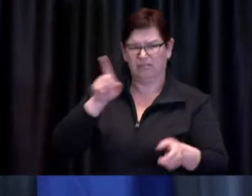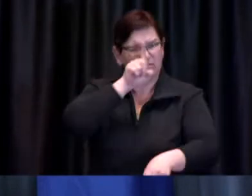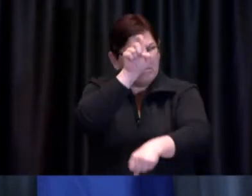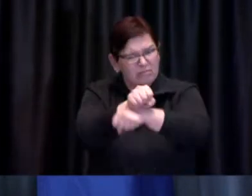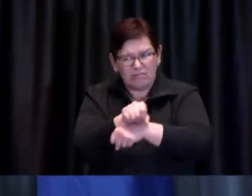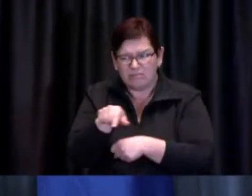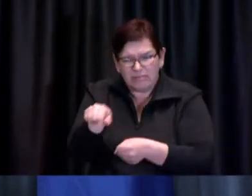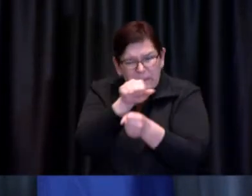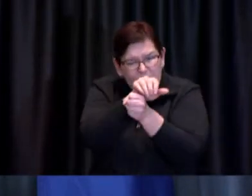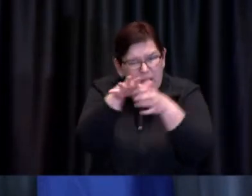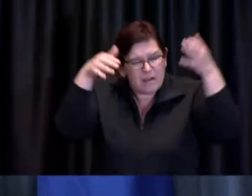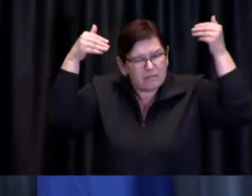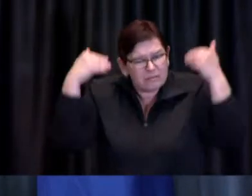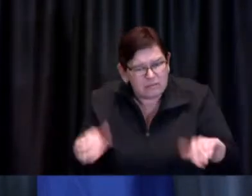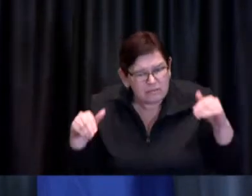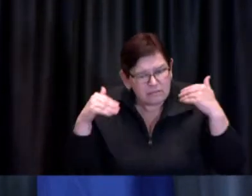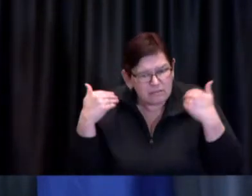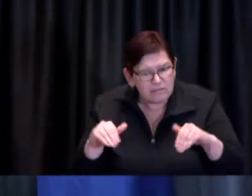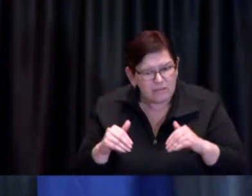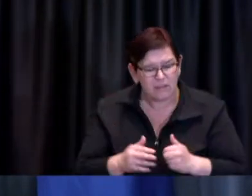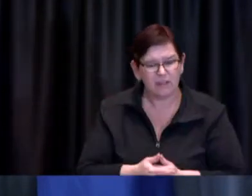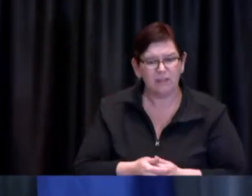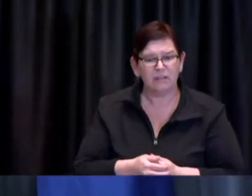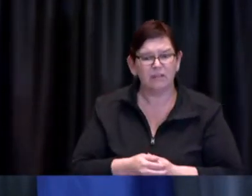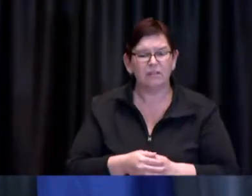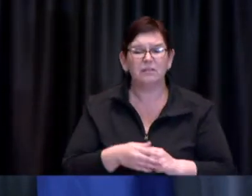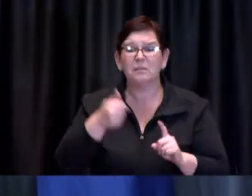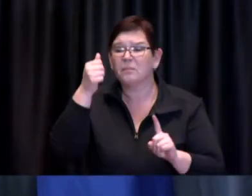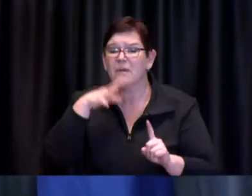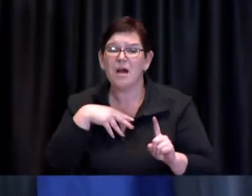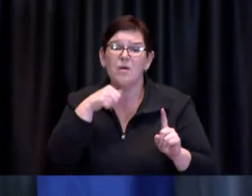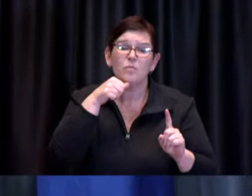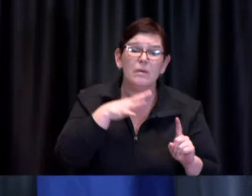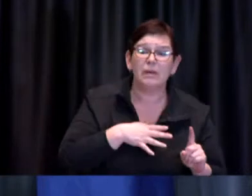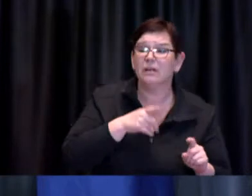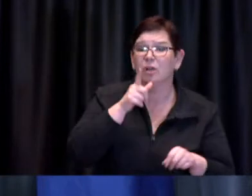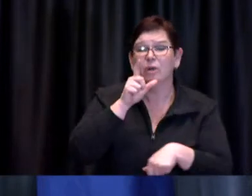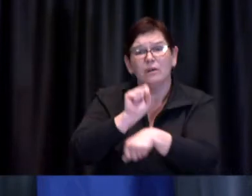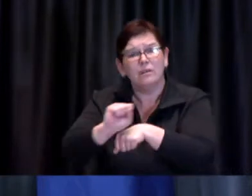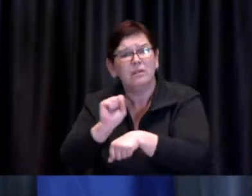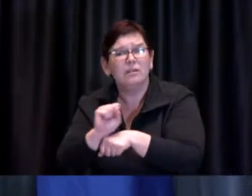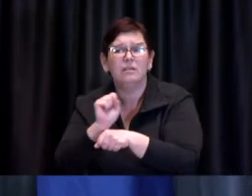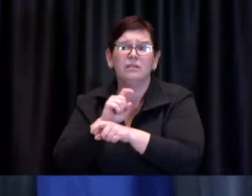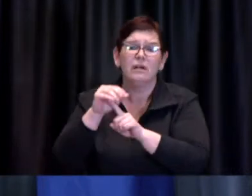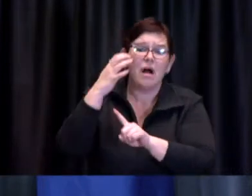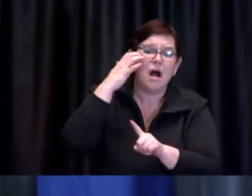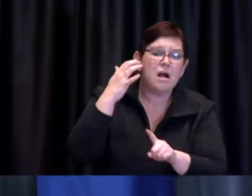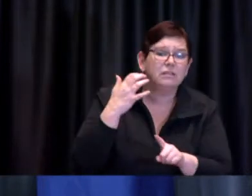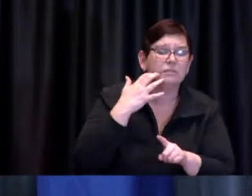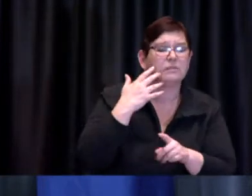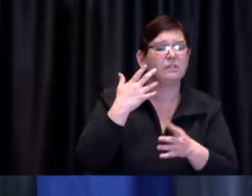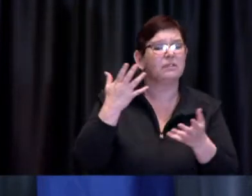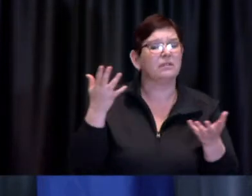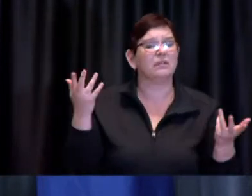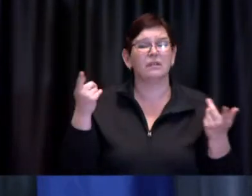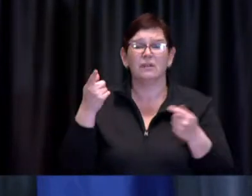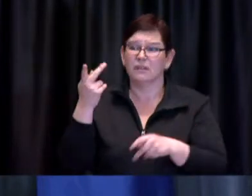The women and men in Toronto's hospitals, who are somehow finding reserves of professional resolve